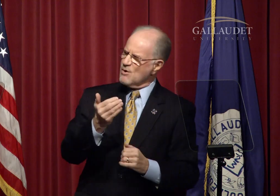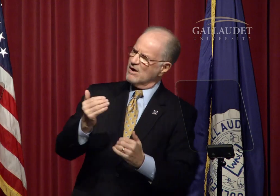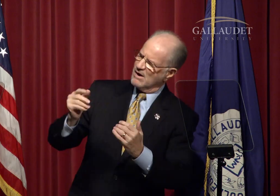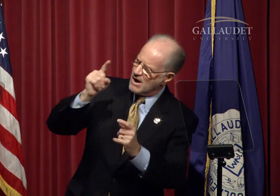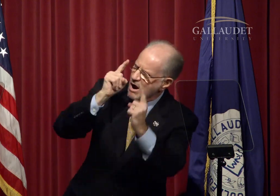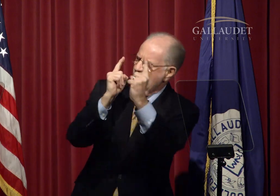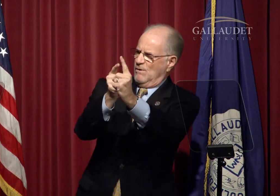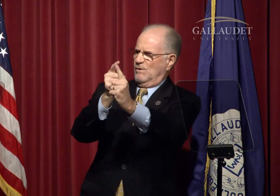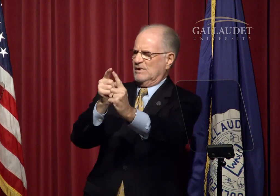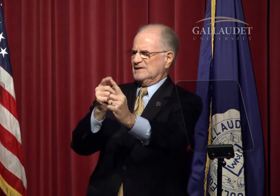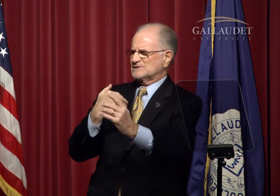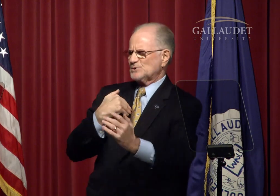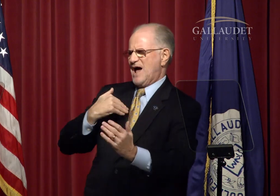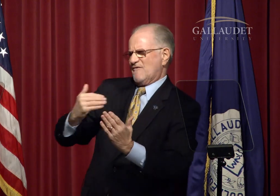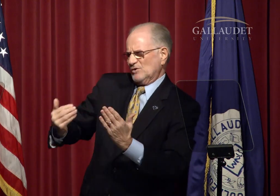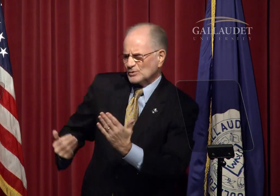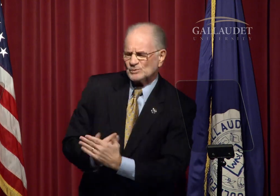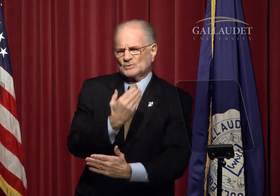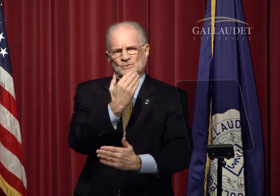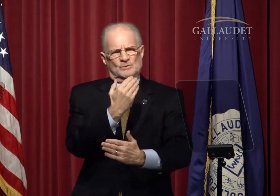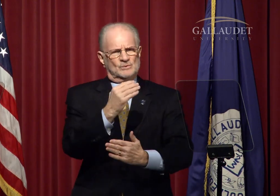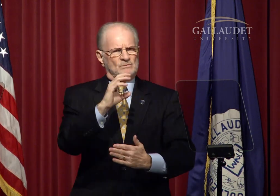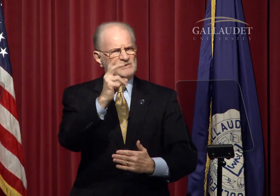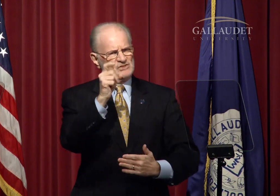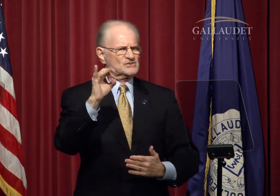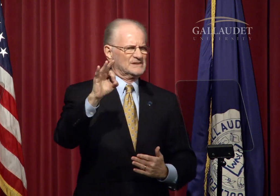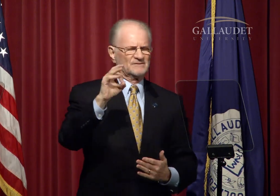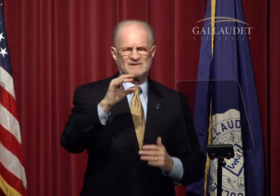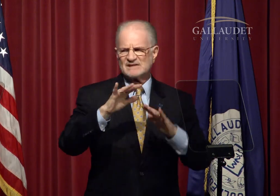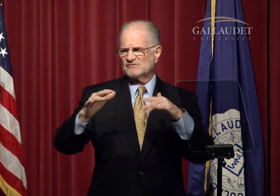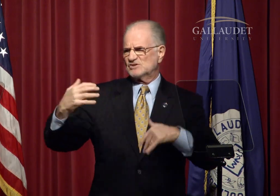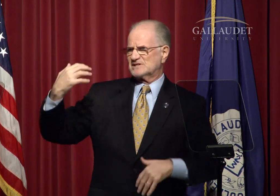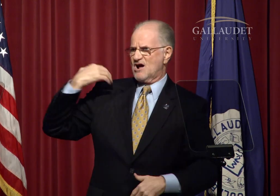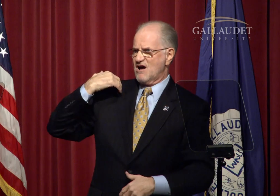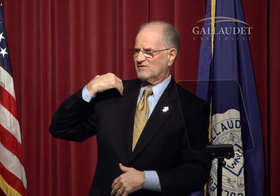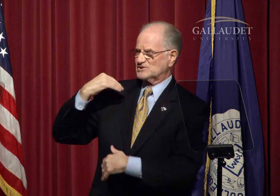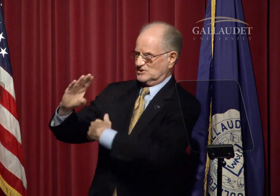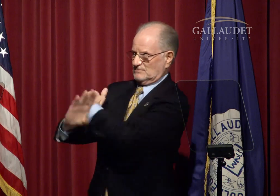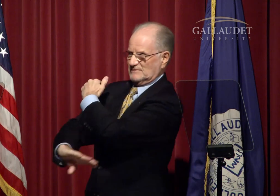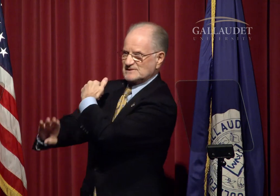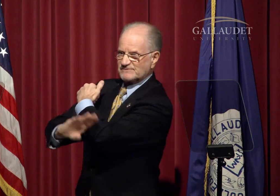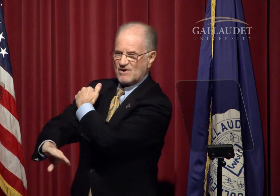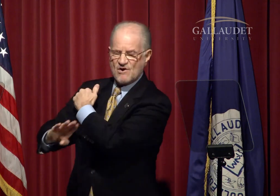Our goal is to have a new Chief Diversity officer this fall.